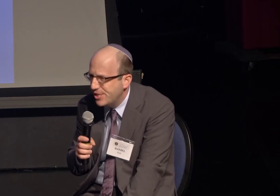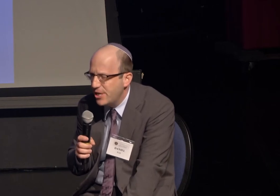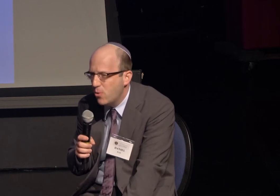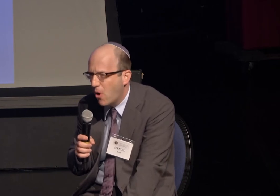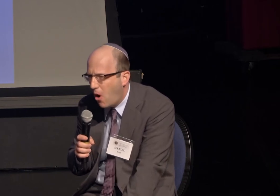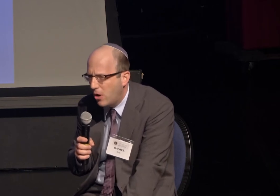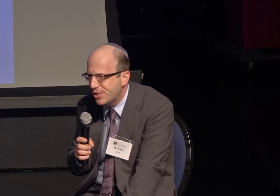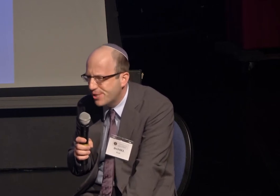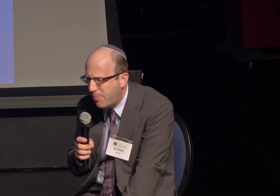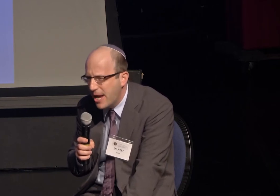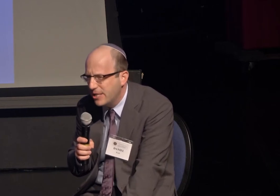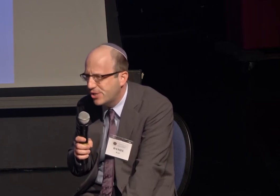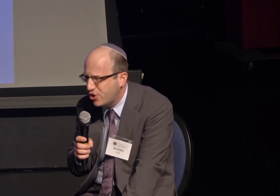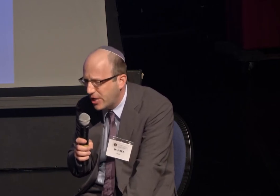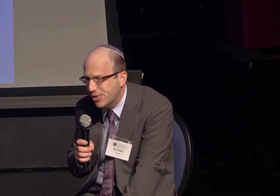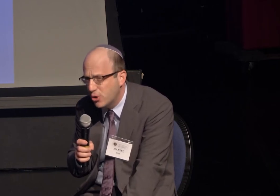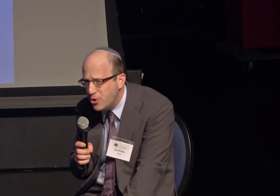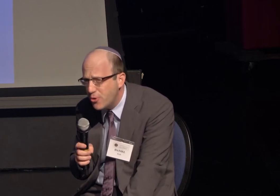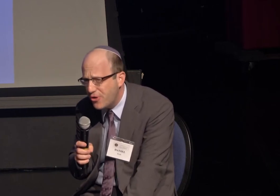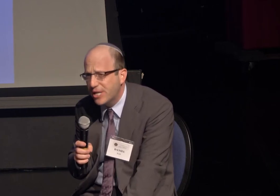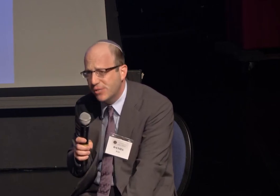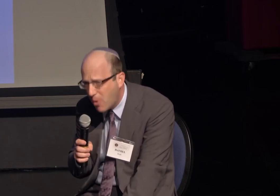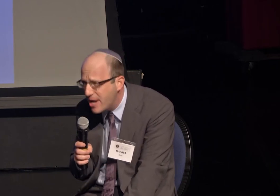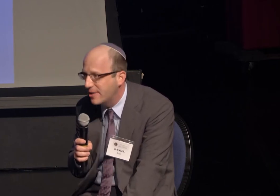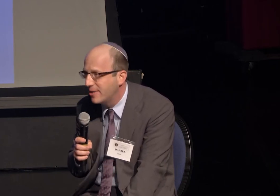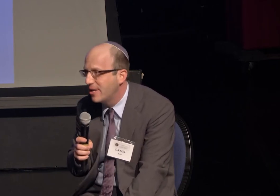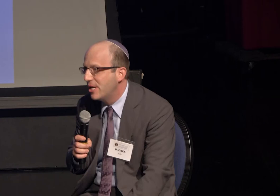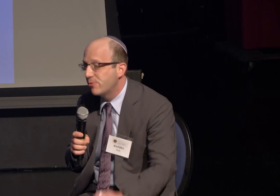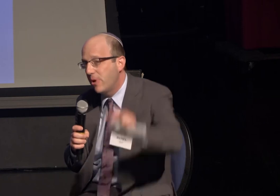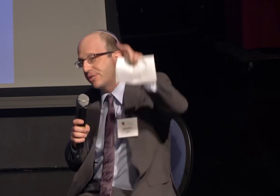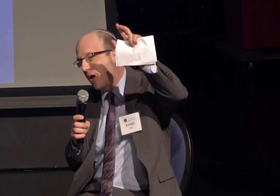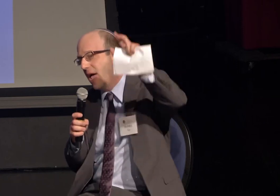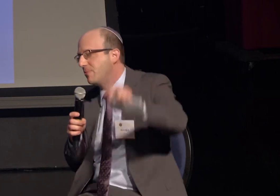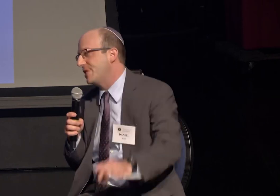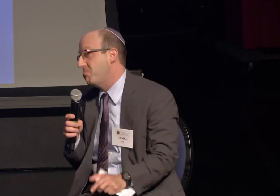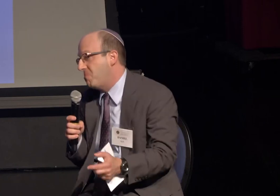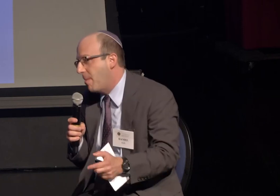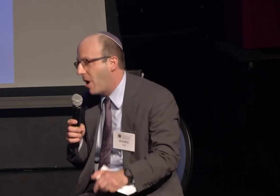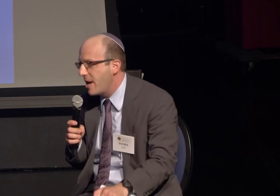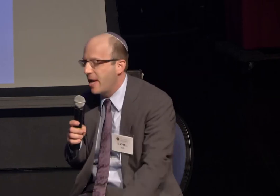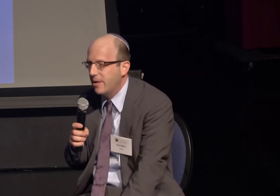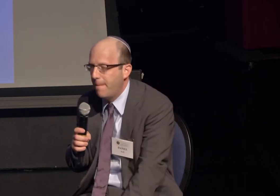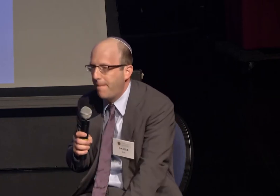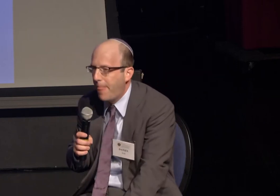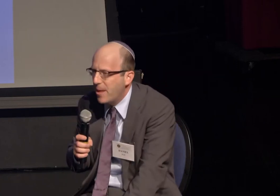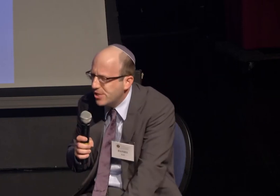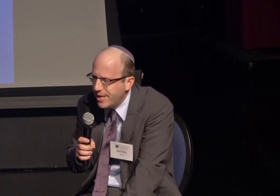He said, you are all spineless chickens who do you think is right? And we raised our hands and we said "Abaya."